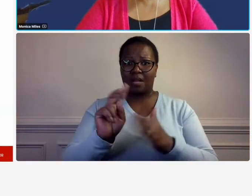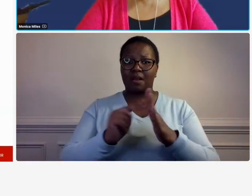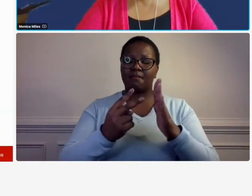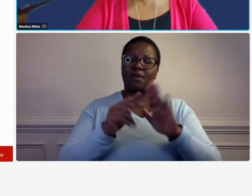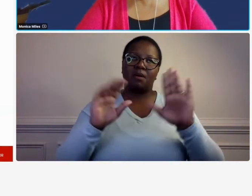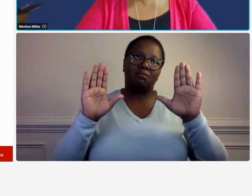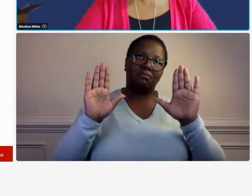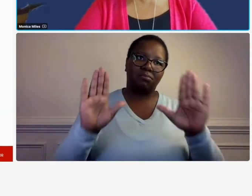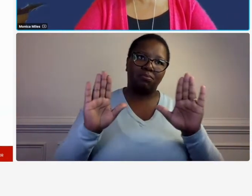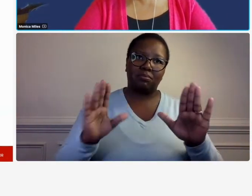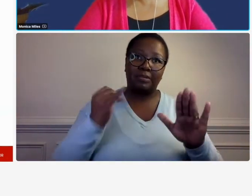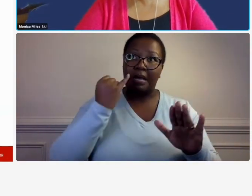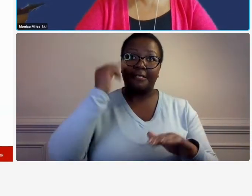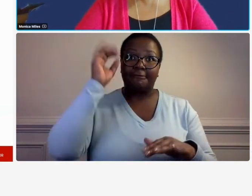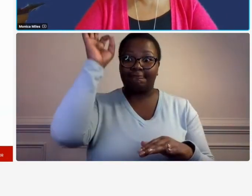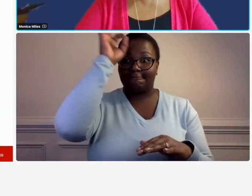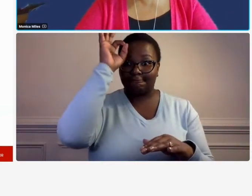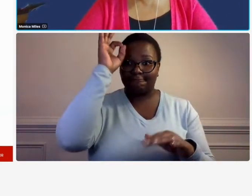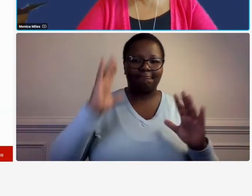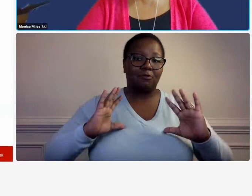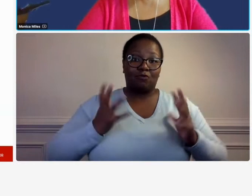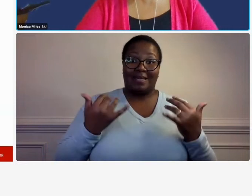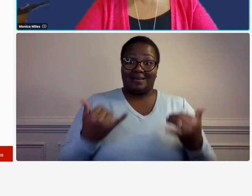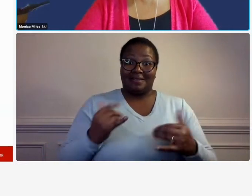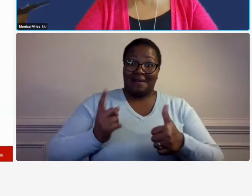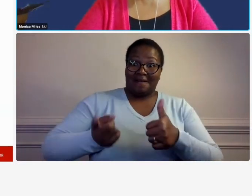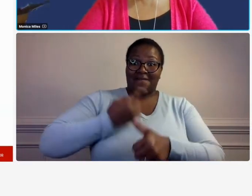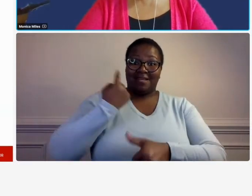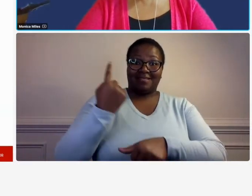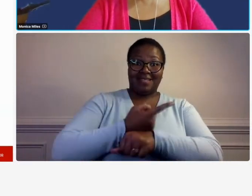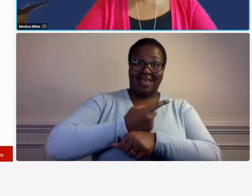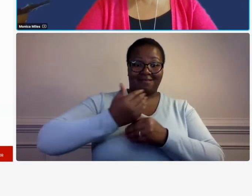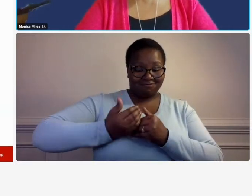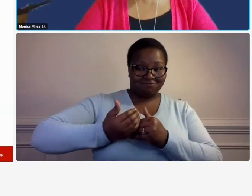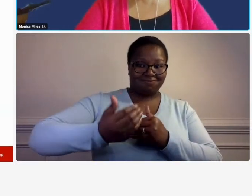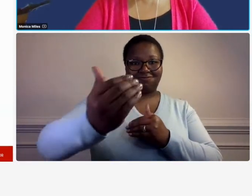you're not then this is the first day of the rest of your life so now that you know um what the the